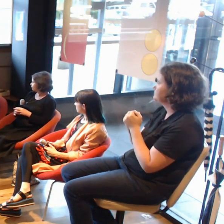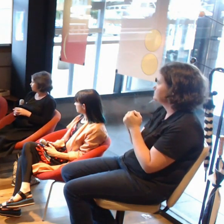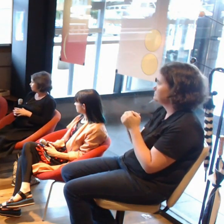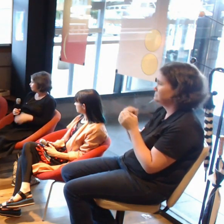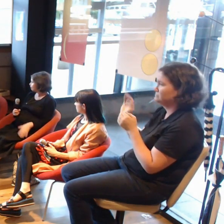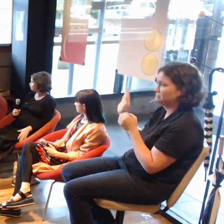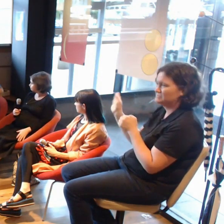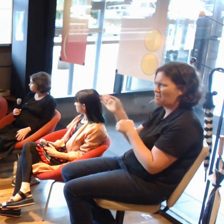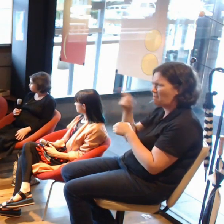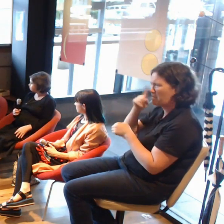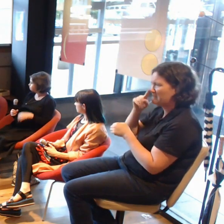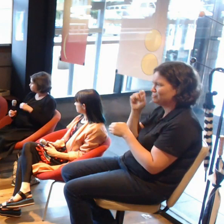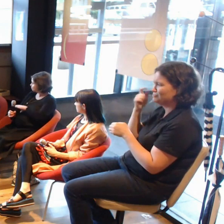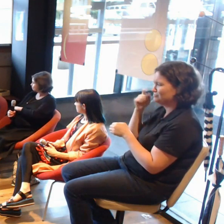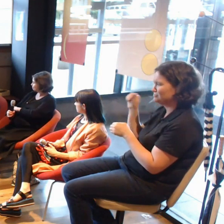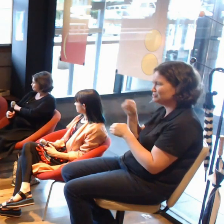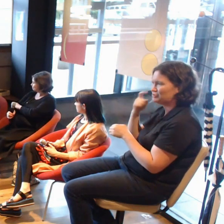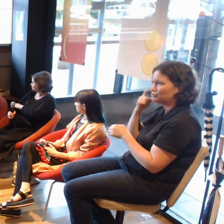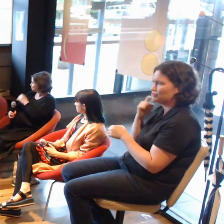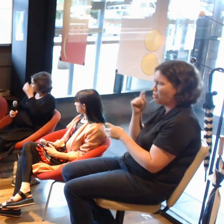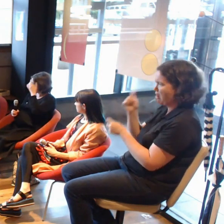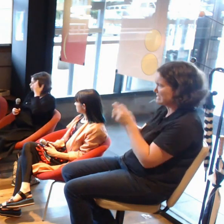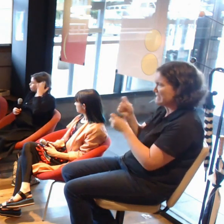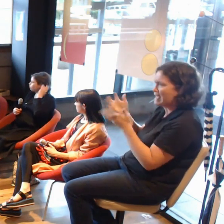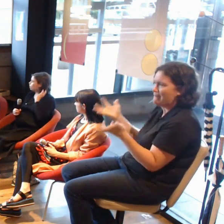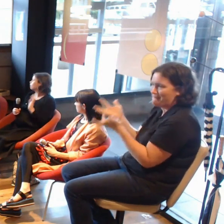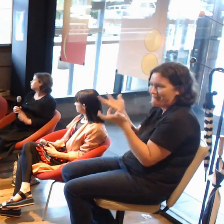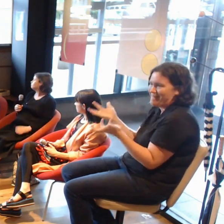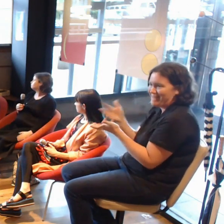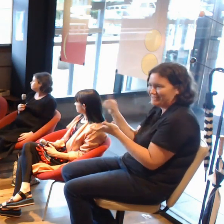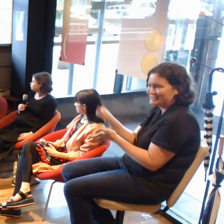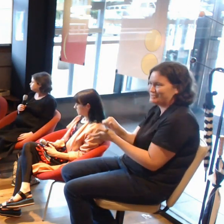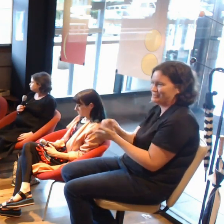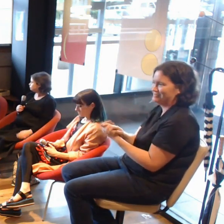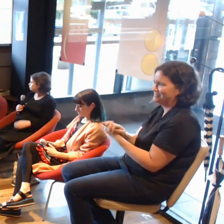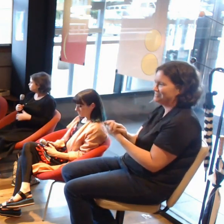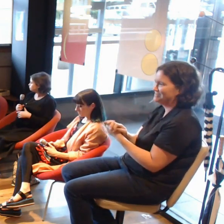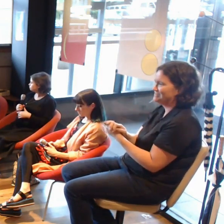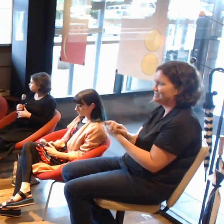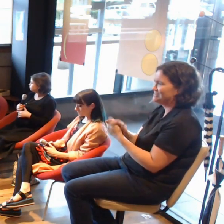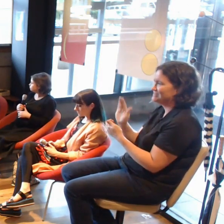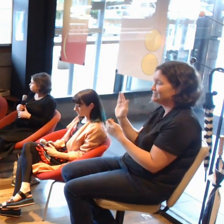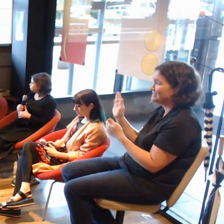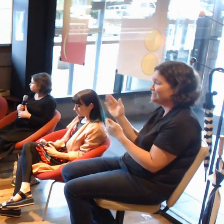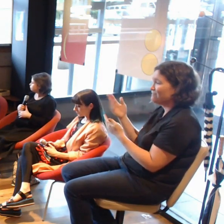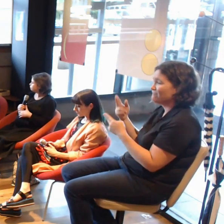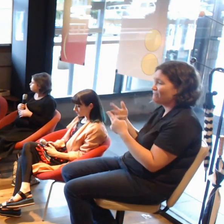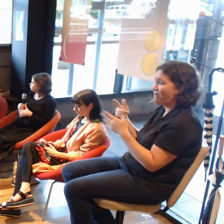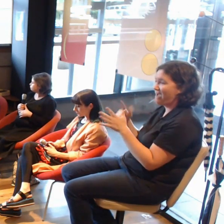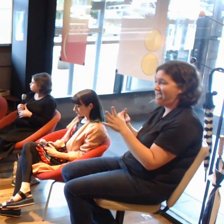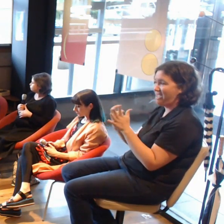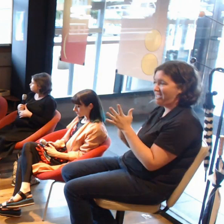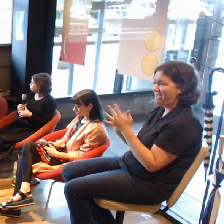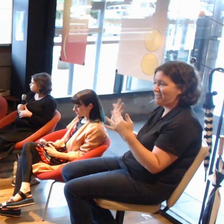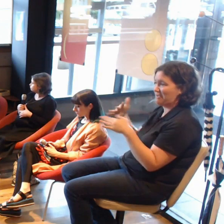In all reality, one of the issues we do have is that it's not yet breaking mainstream.